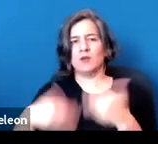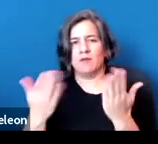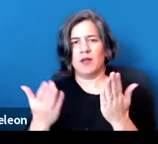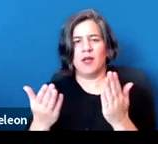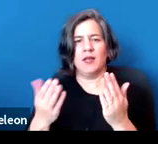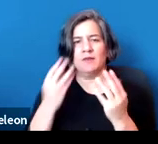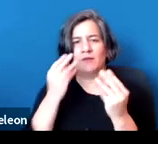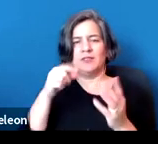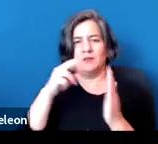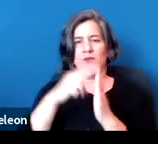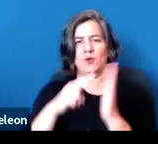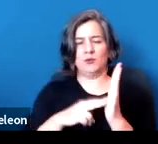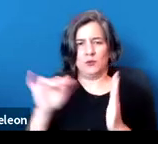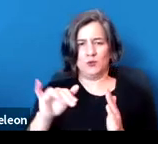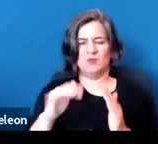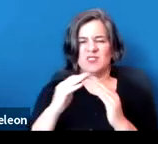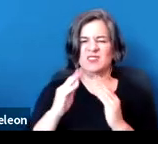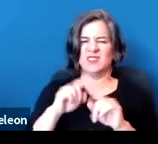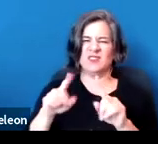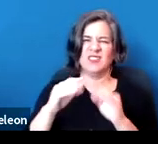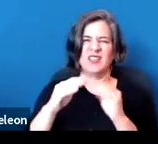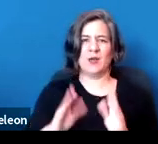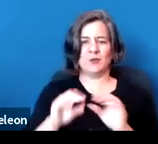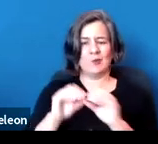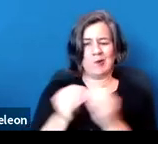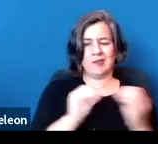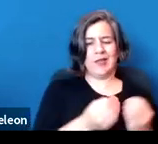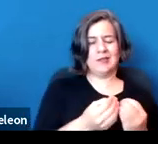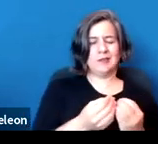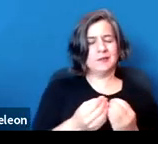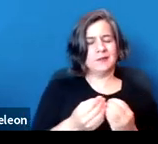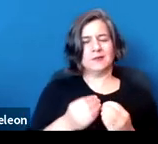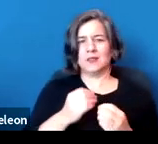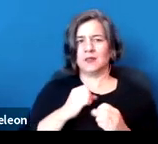from housing organizations that are working on the front lines of eviction defense.